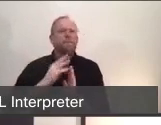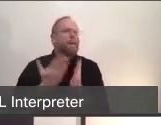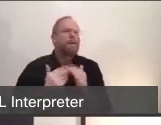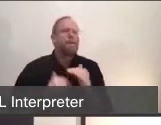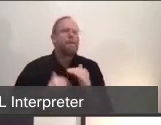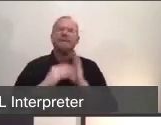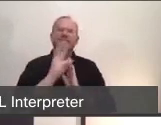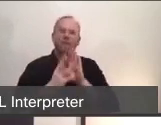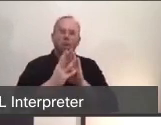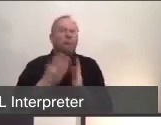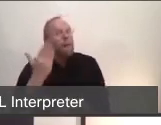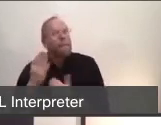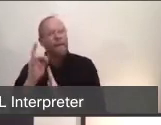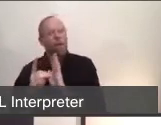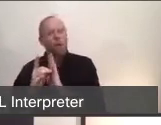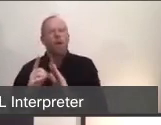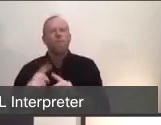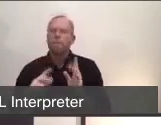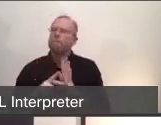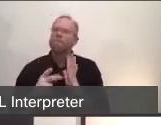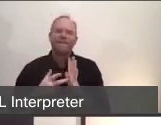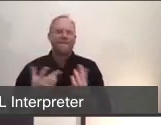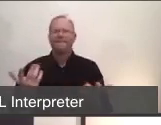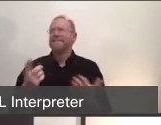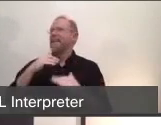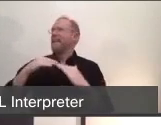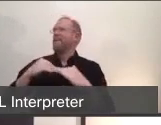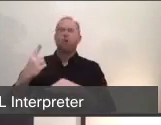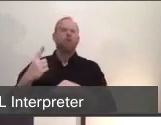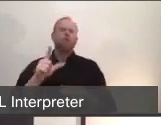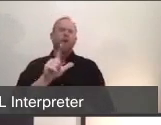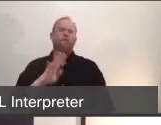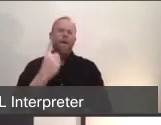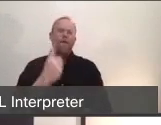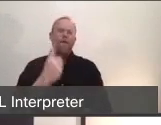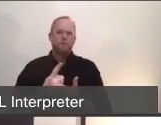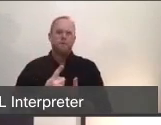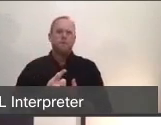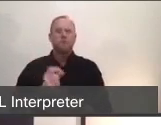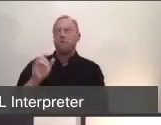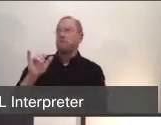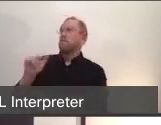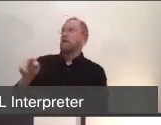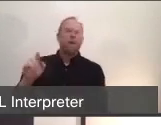is becoming much faster, turnaround time 24 to 48 hours. So we're not seeing as many patients like that who are just in the hospital